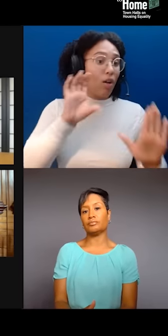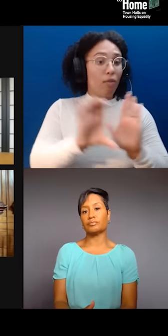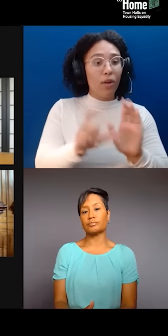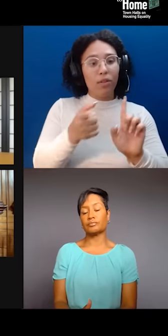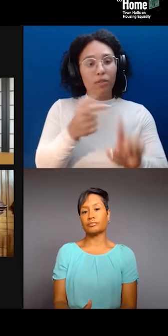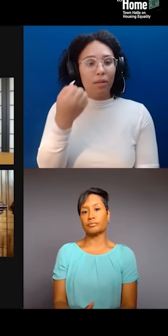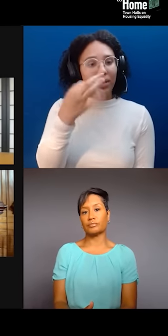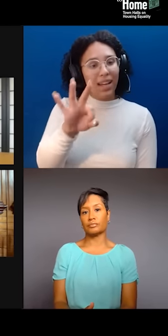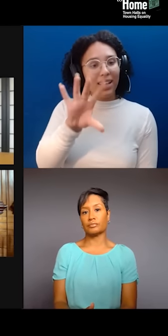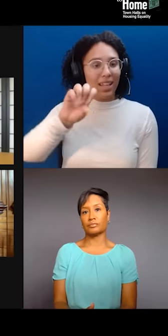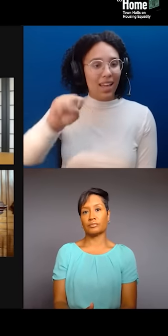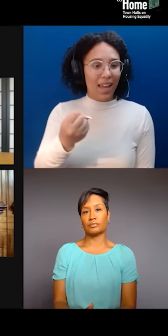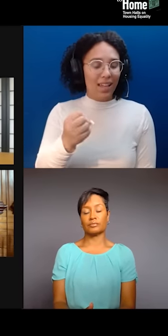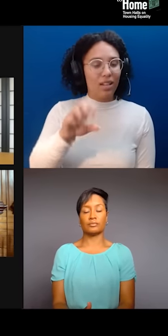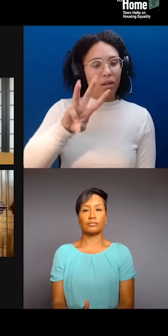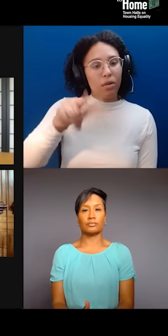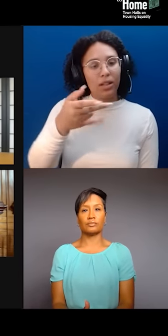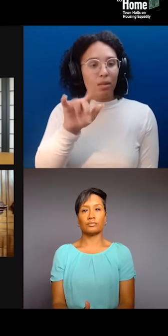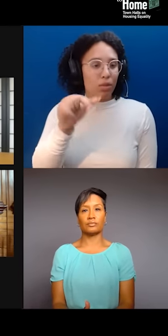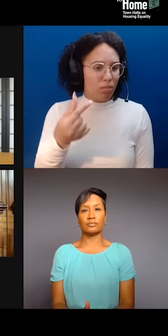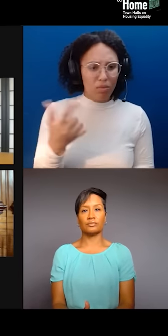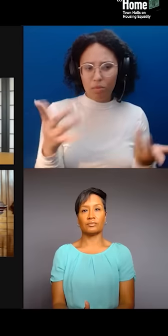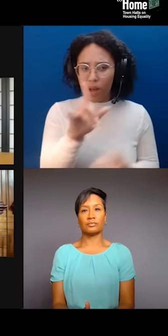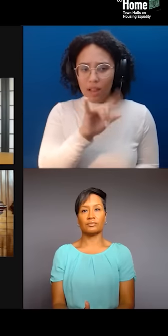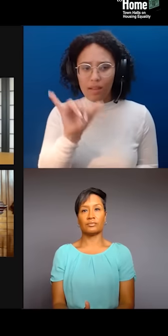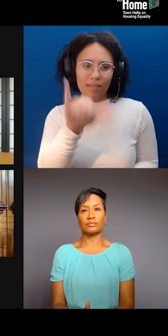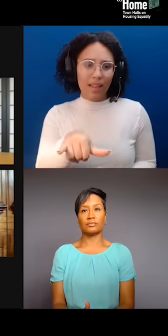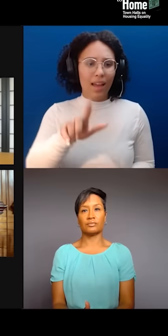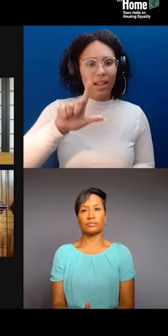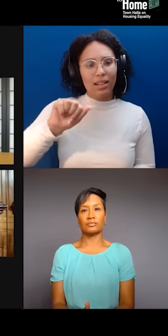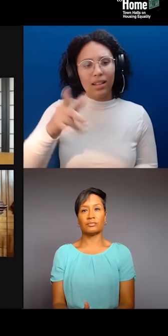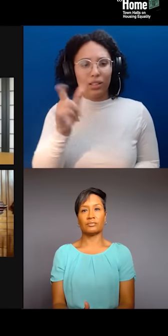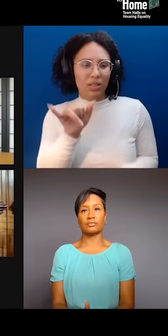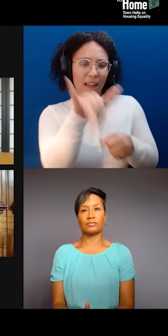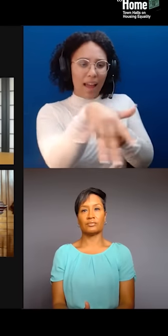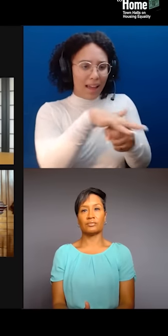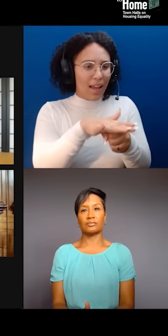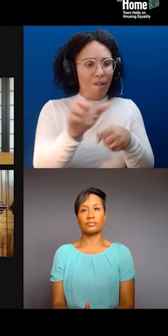That is, you know, Black, Puerto Rican, and Dominican. That's not the Williamsburg of today